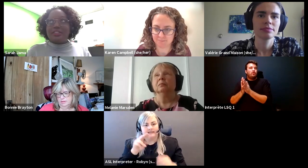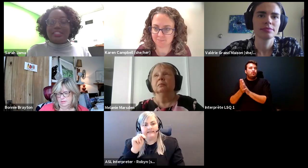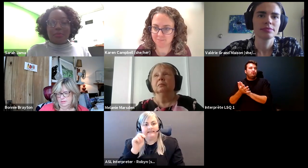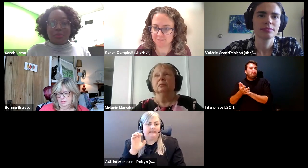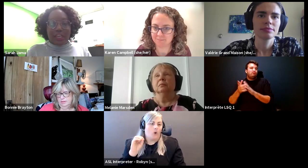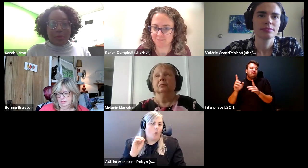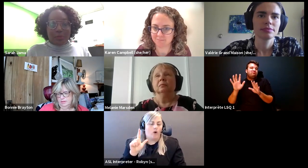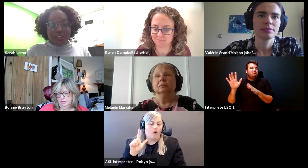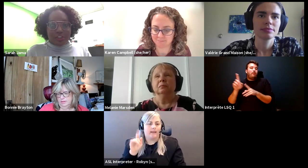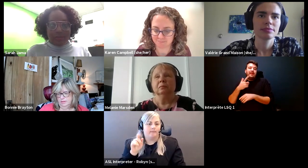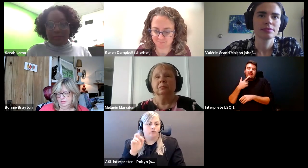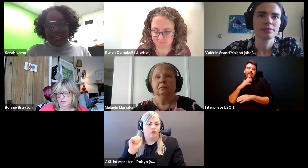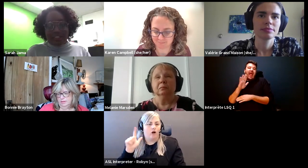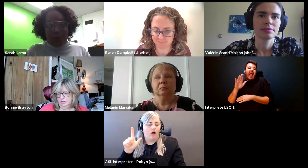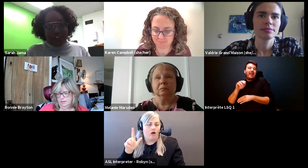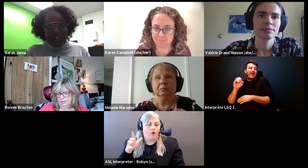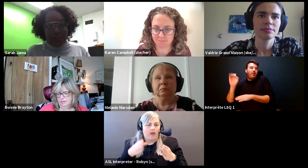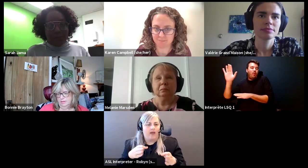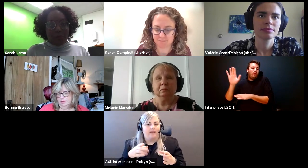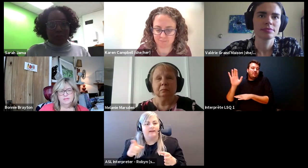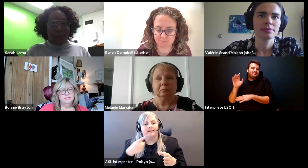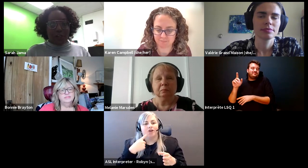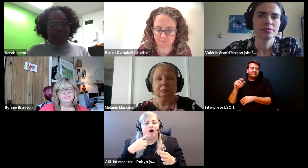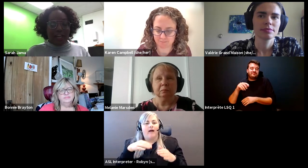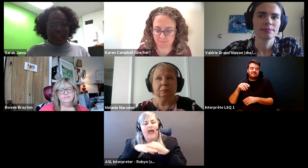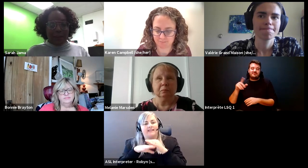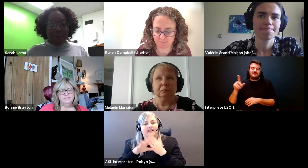Sarah Jama: Stacey Melbourne came up with this term access Washington where you'll have like.